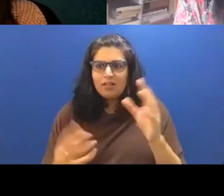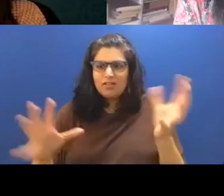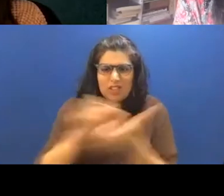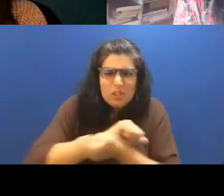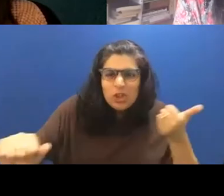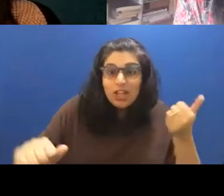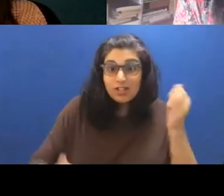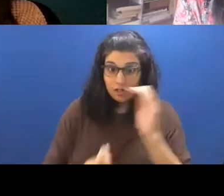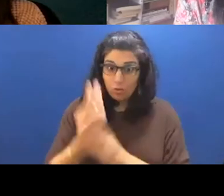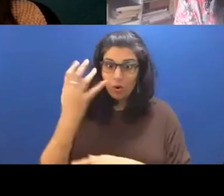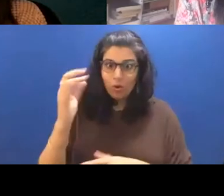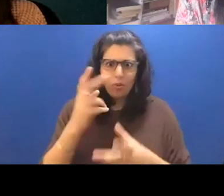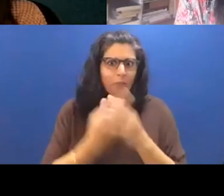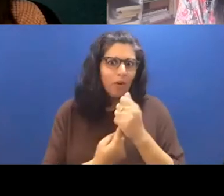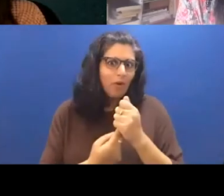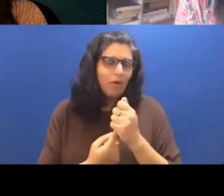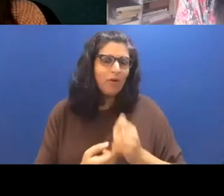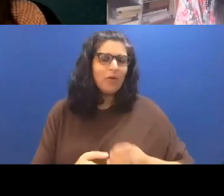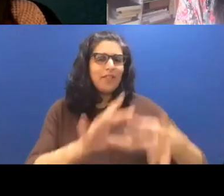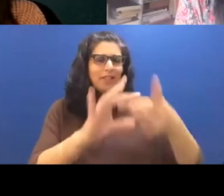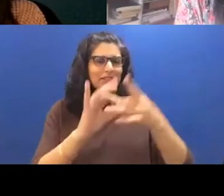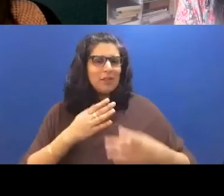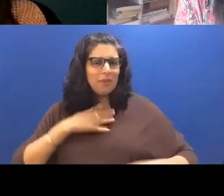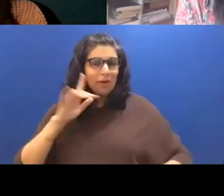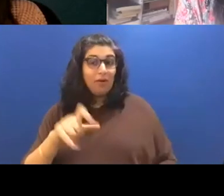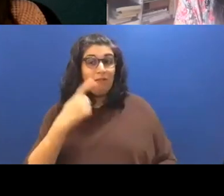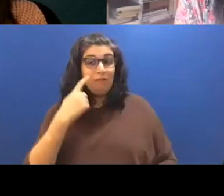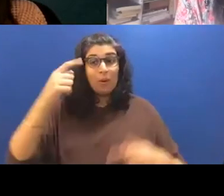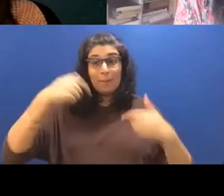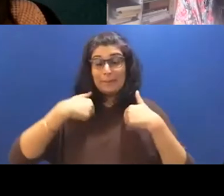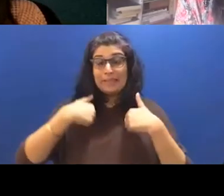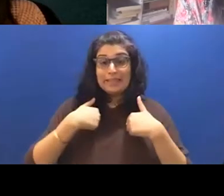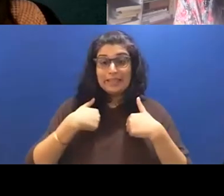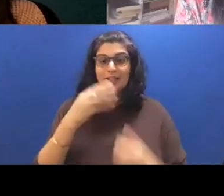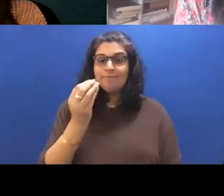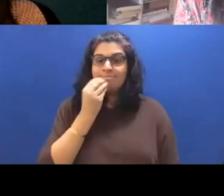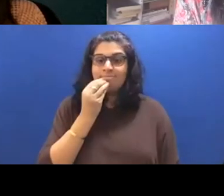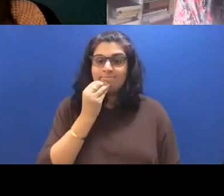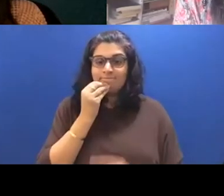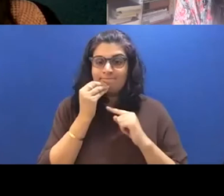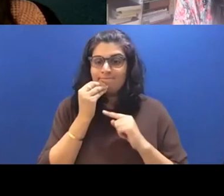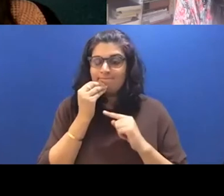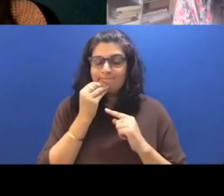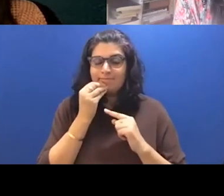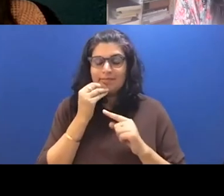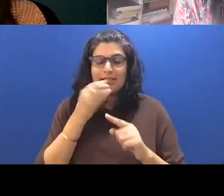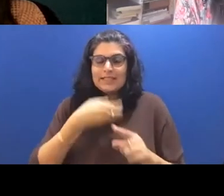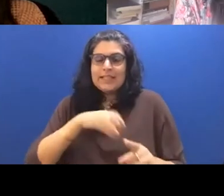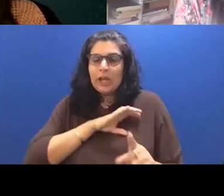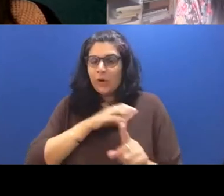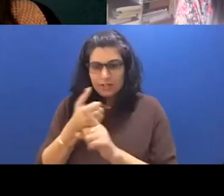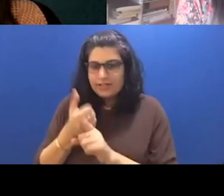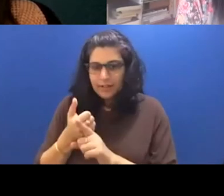it's related to my question, which is for me, food is such a character in this book,